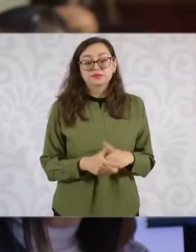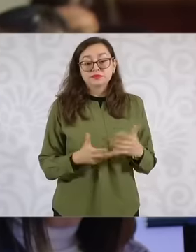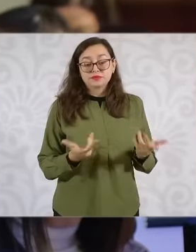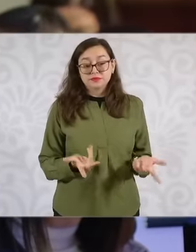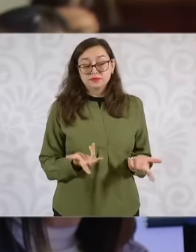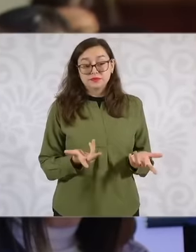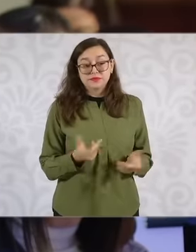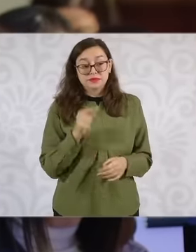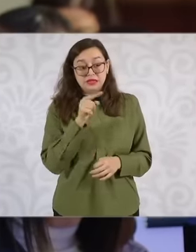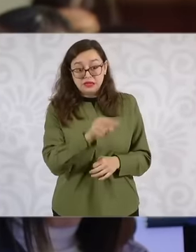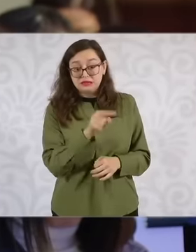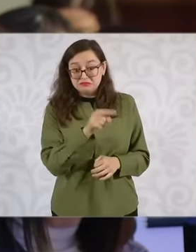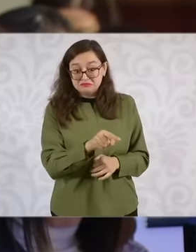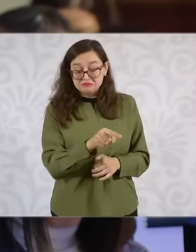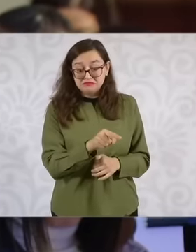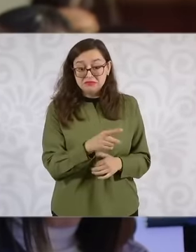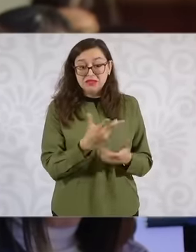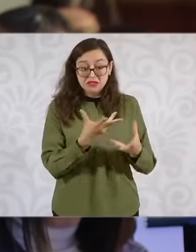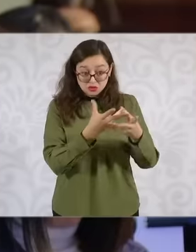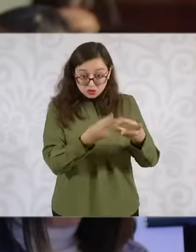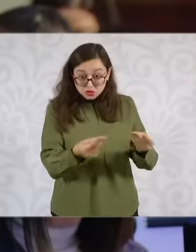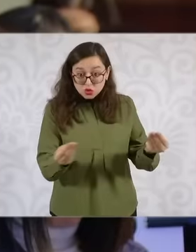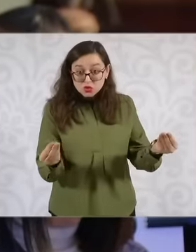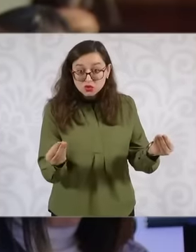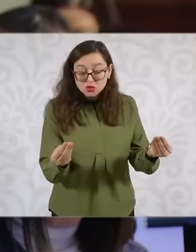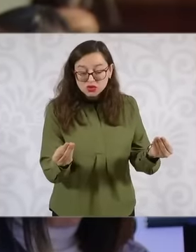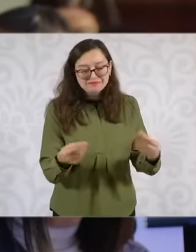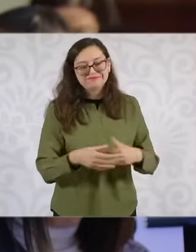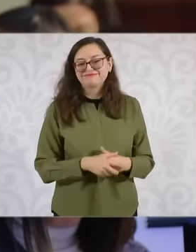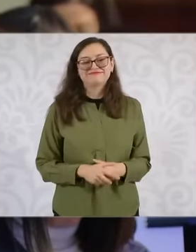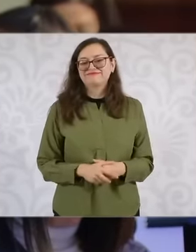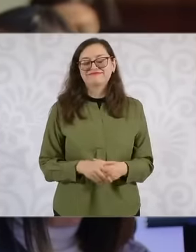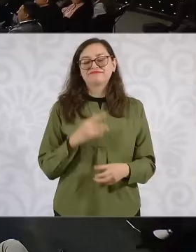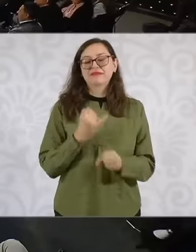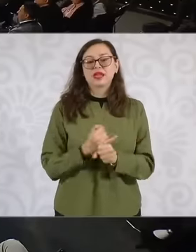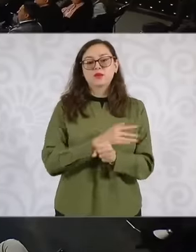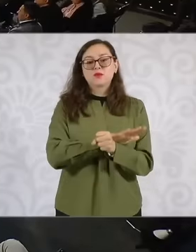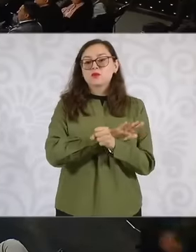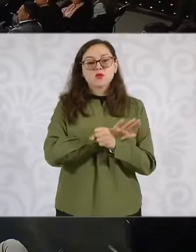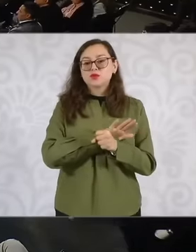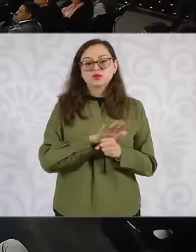that there The structural issue is going to be impossible, for example, it had to be the structural issue because